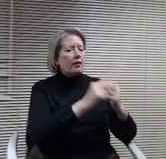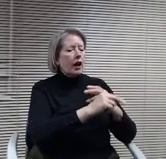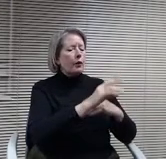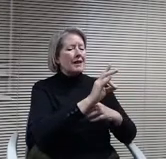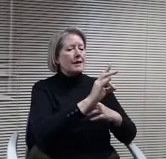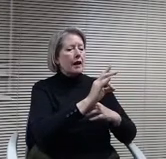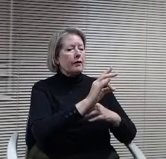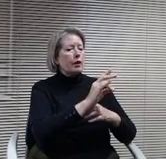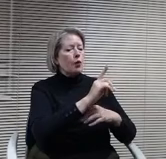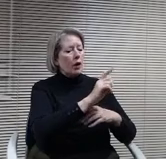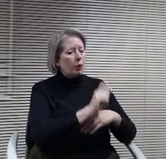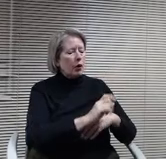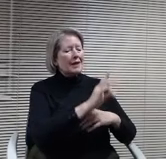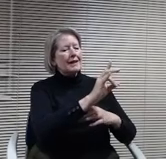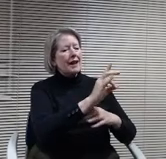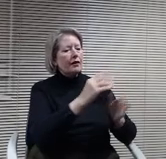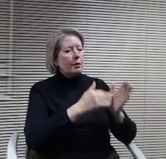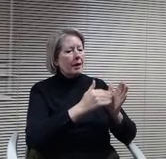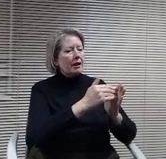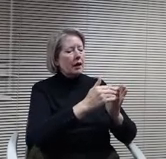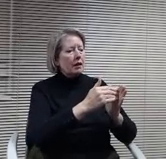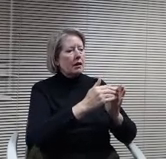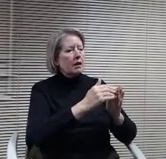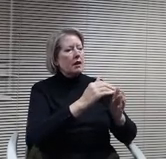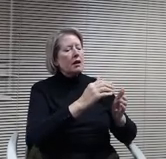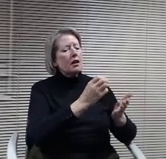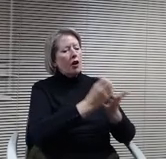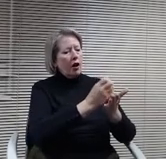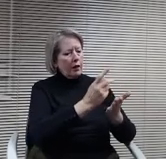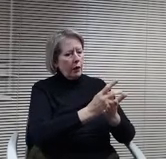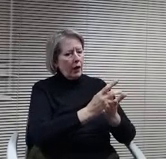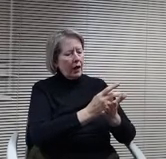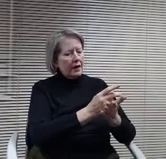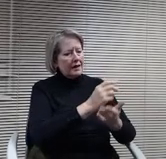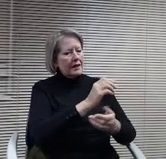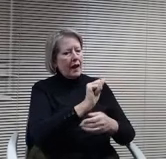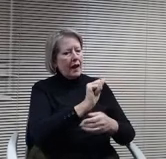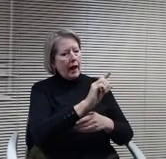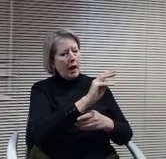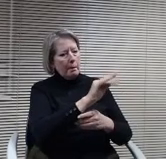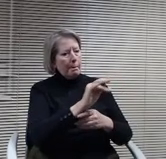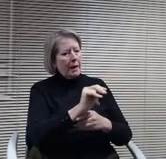million and authorized administration to execute all closing documents for the acquisition of the Shorewood